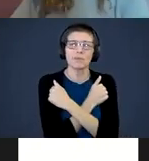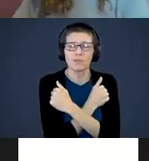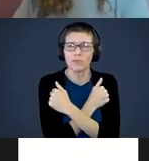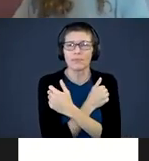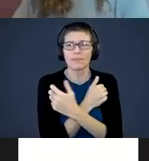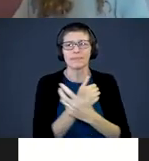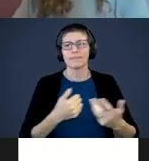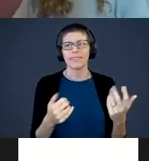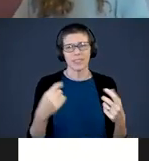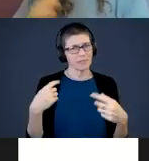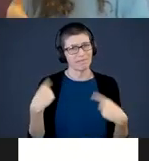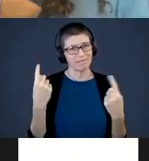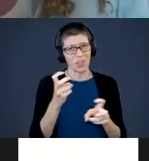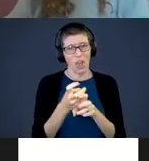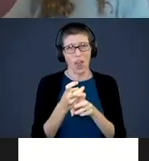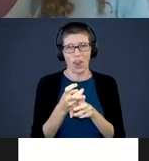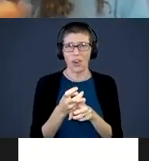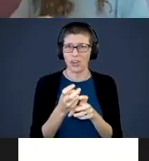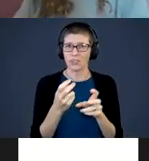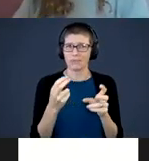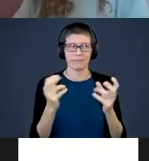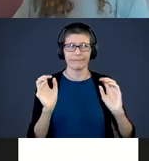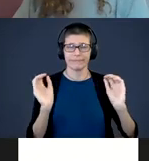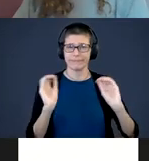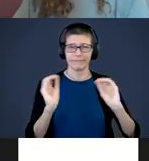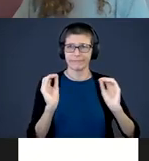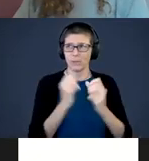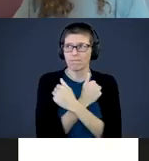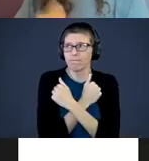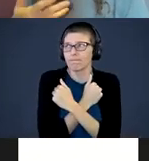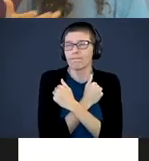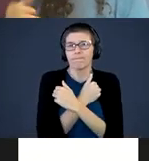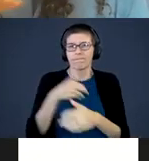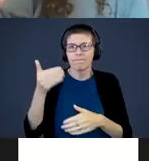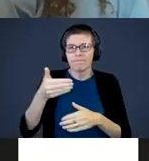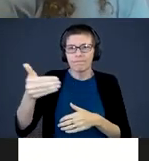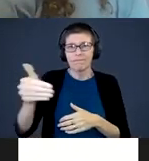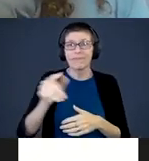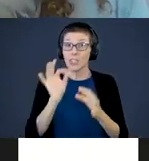has been hard to not have that on a regular basis. It is essential to our well-being.